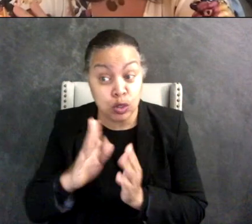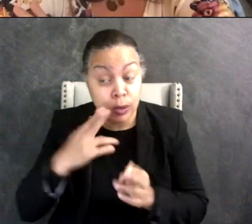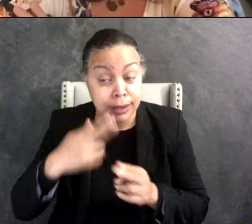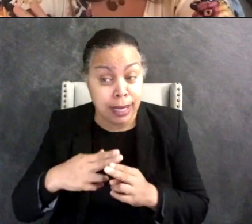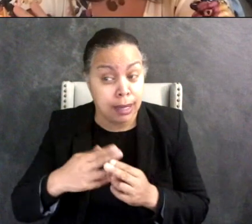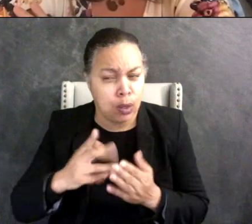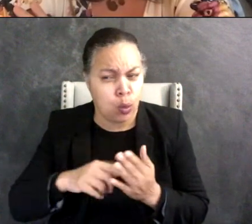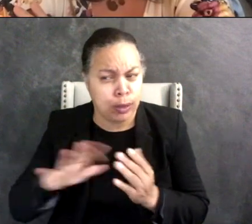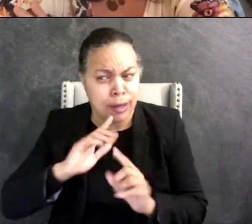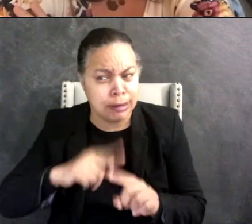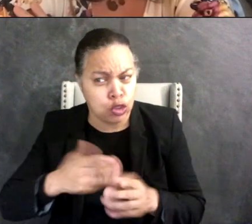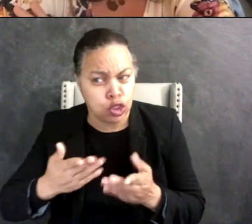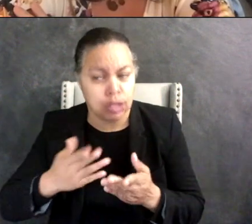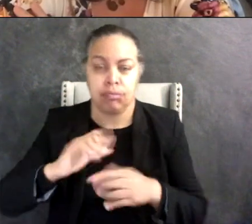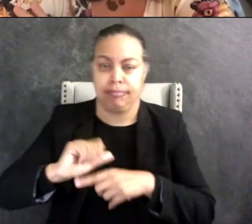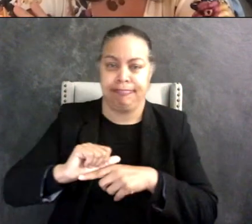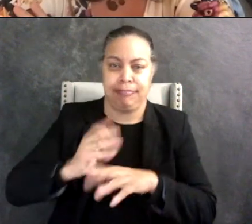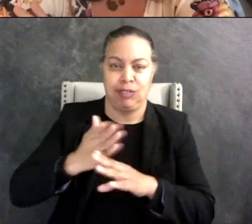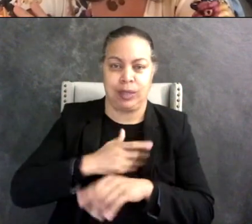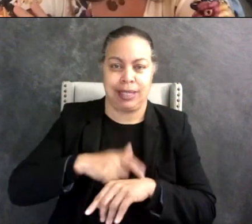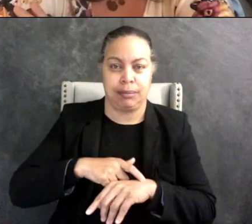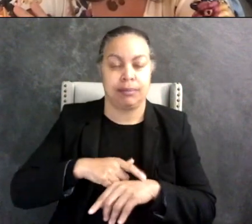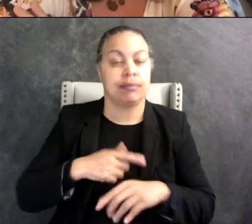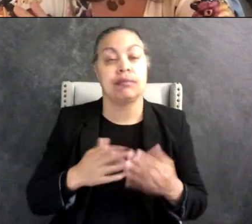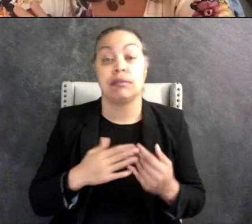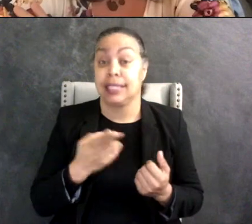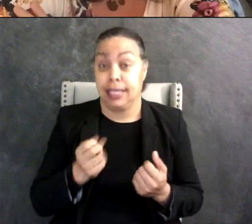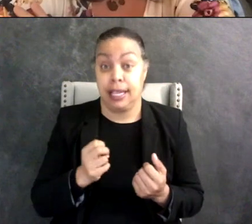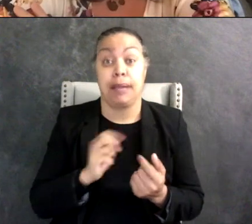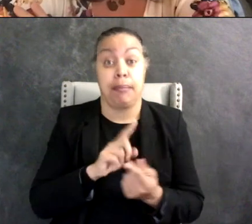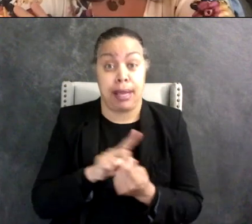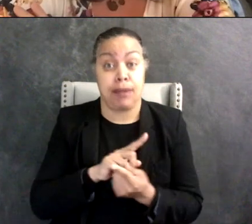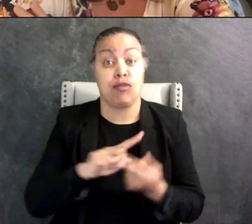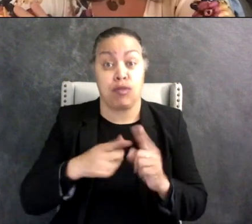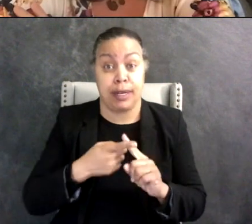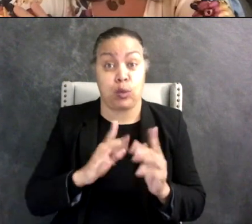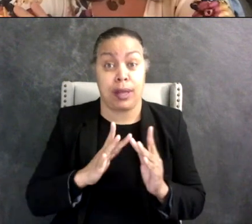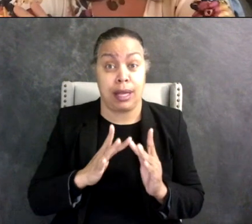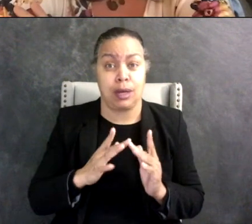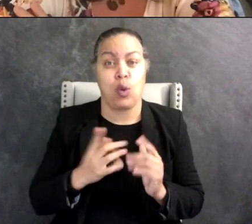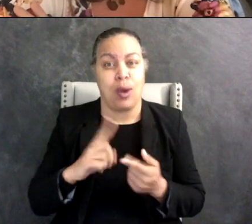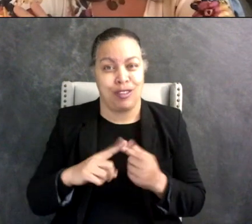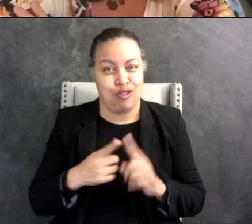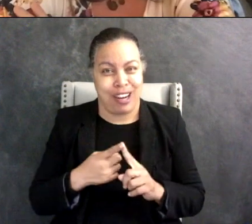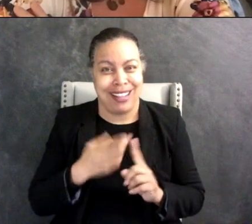So he's met friends online and one of the friends that he met is actually also autistic and lives